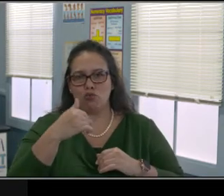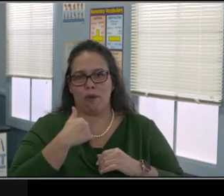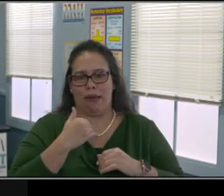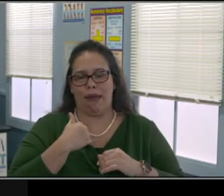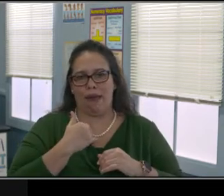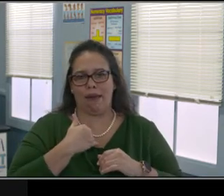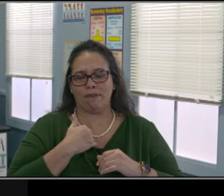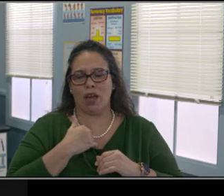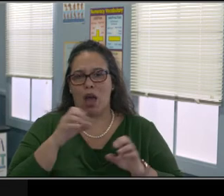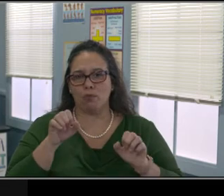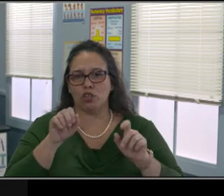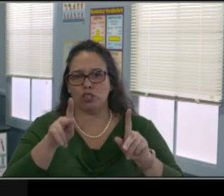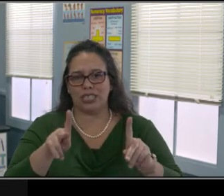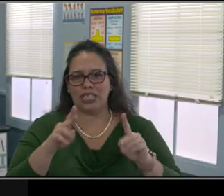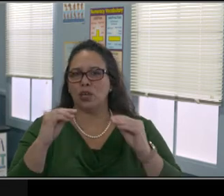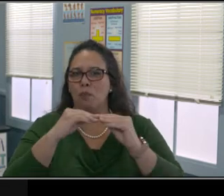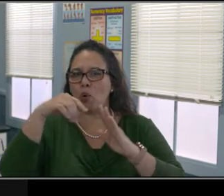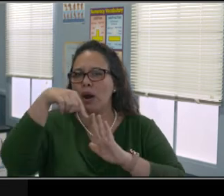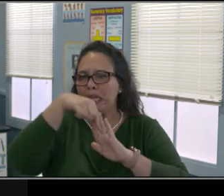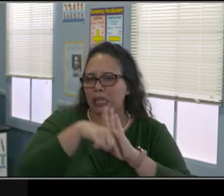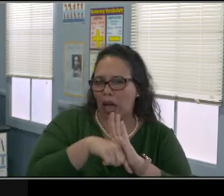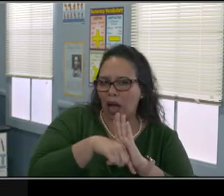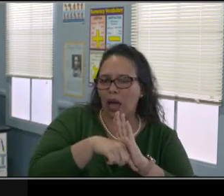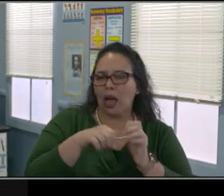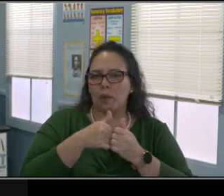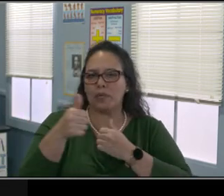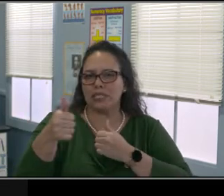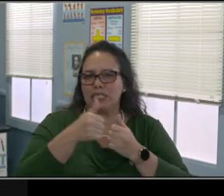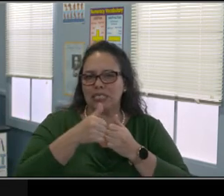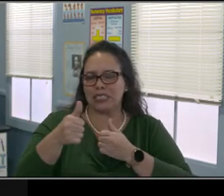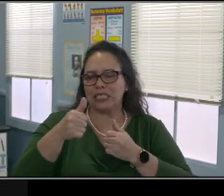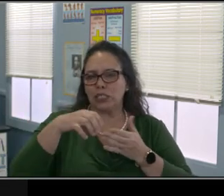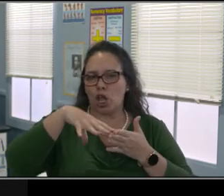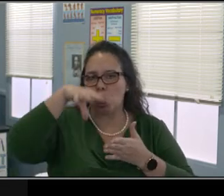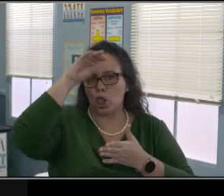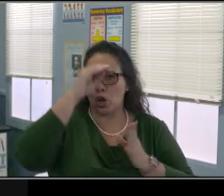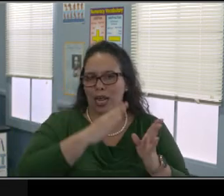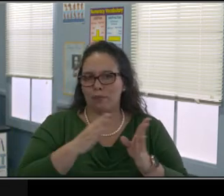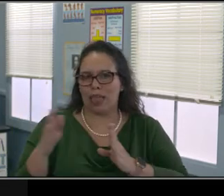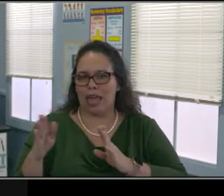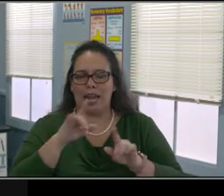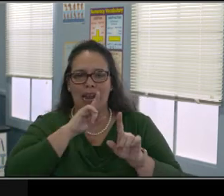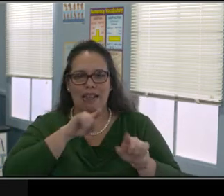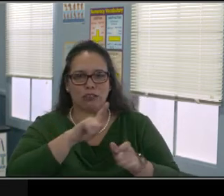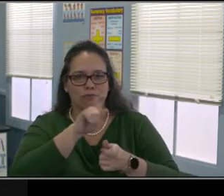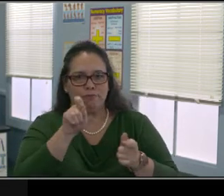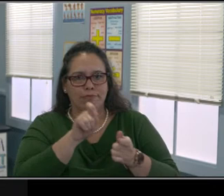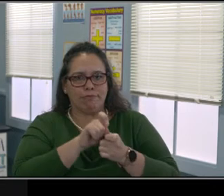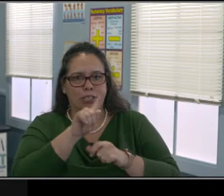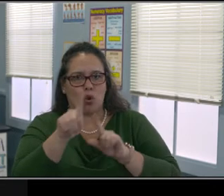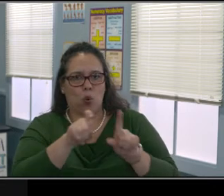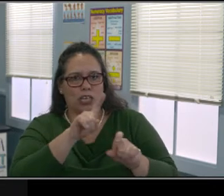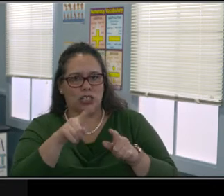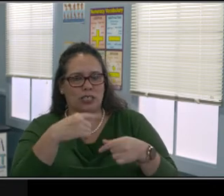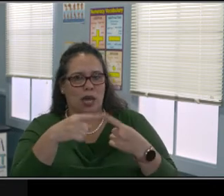that lead teams to ask questions about the student, about distance learning and to really fill in information